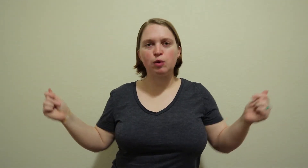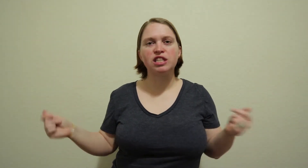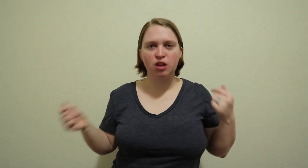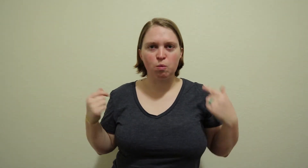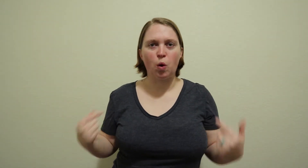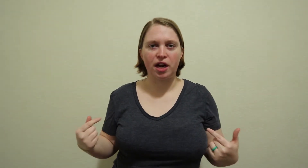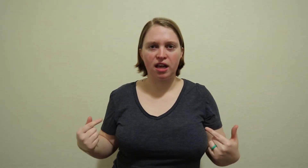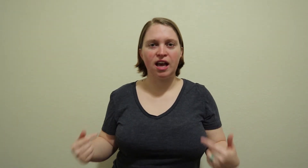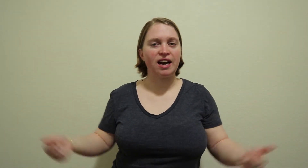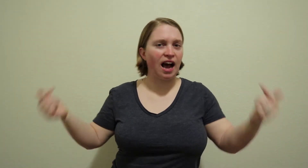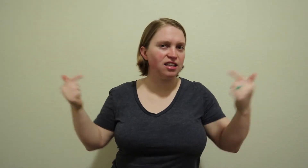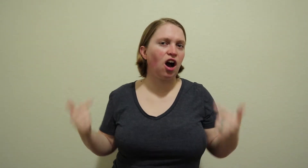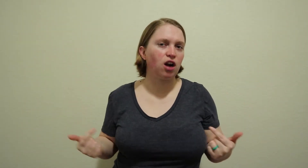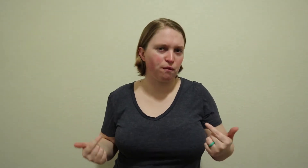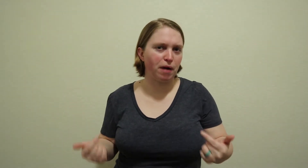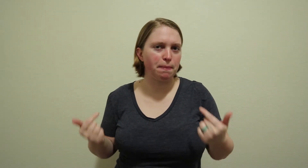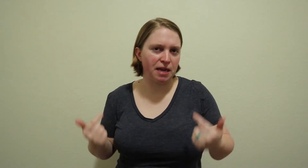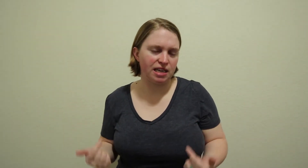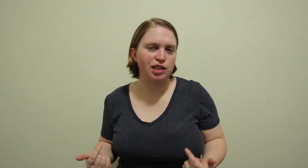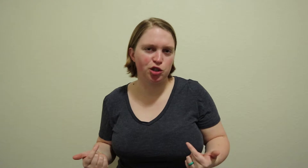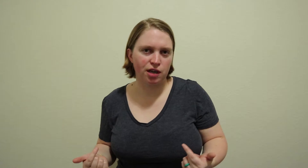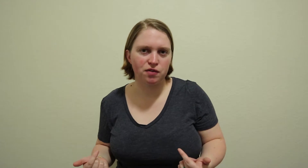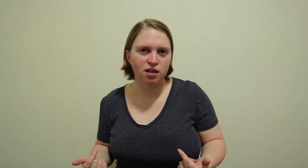was in the morning and I got off my midnight shift